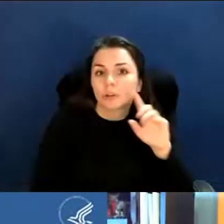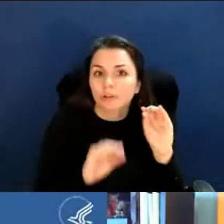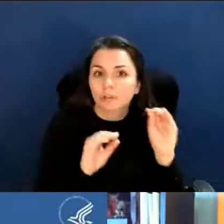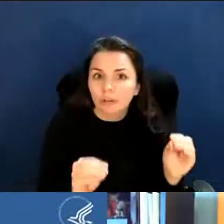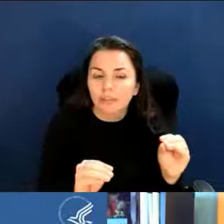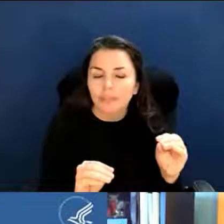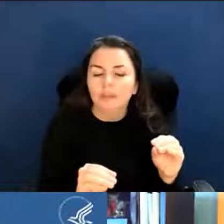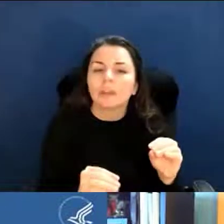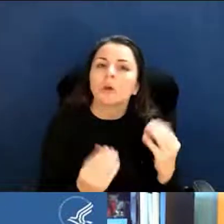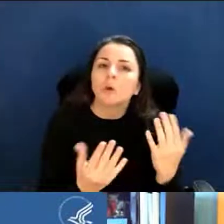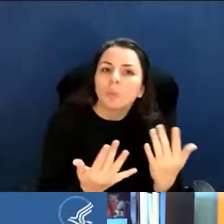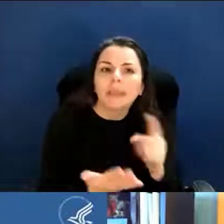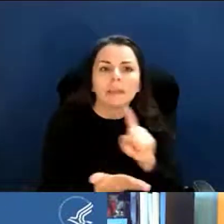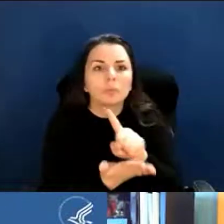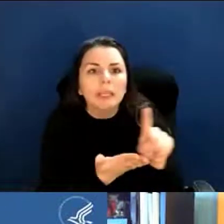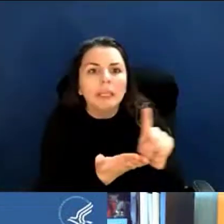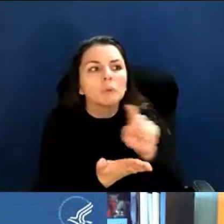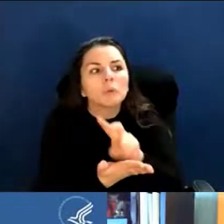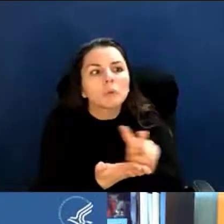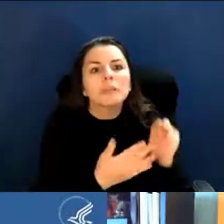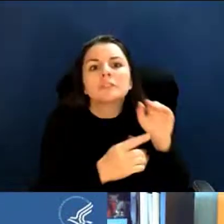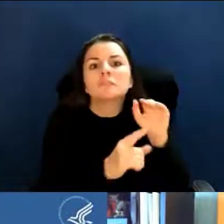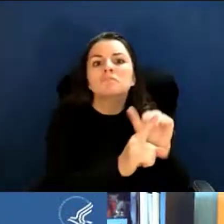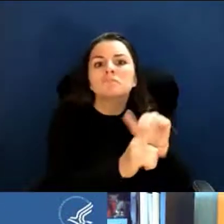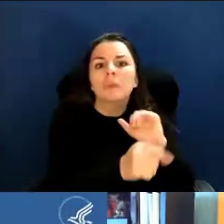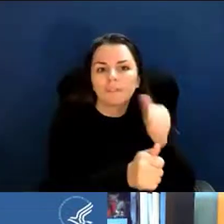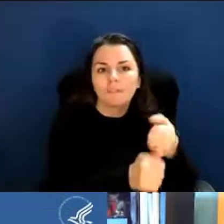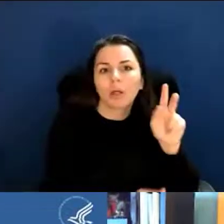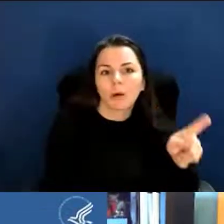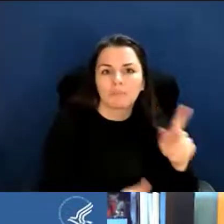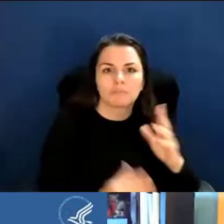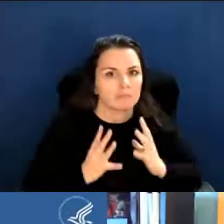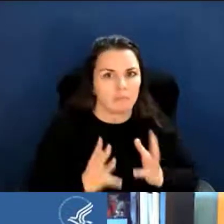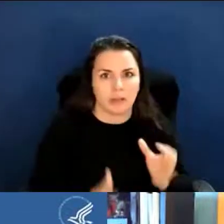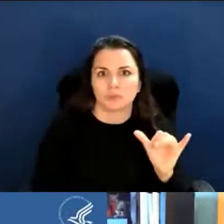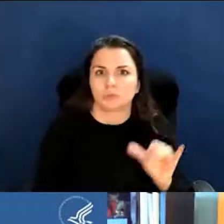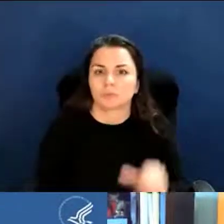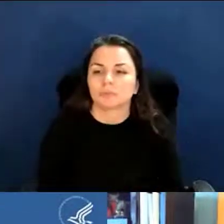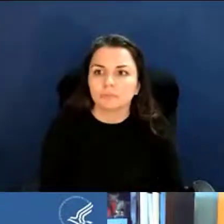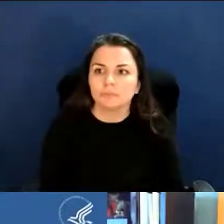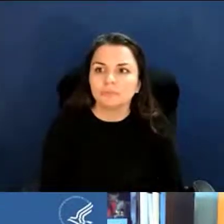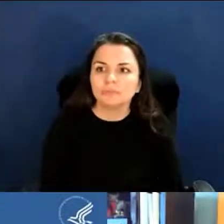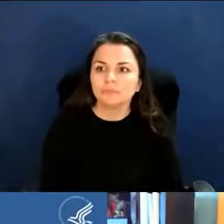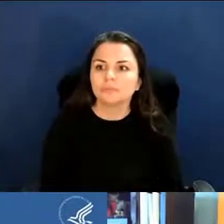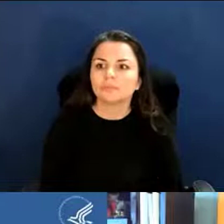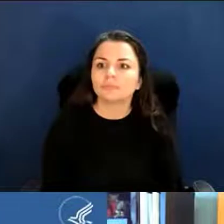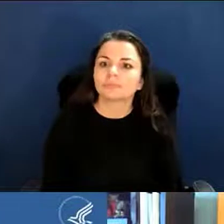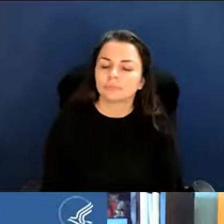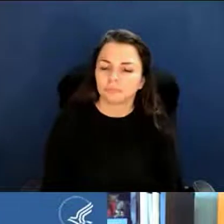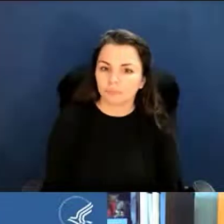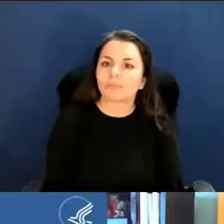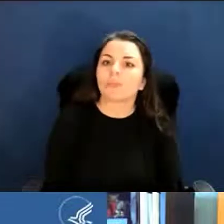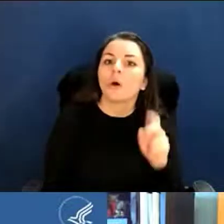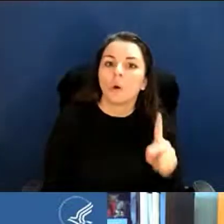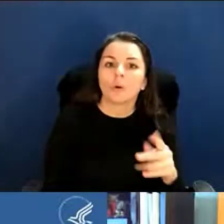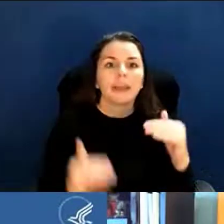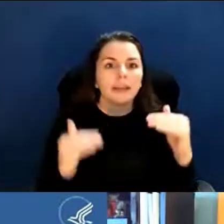or a week, always follow up. We get a lot of e-mails. April Harrison: Okay. The next question is for you, Ashlee.